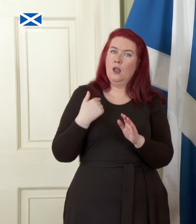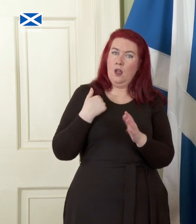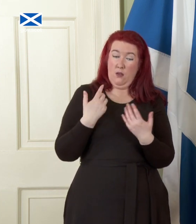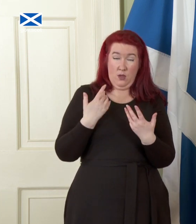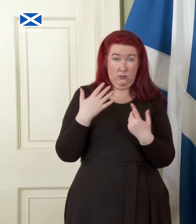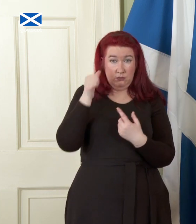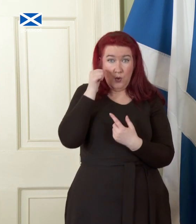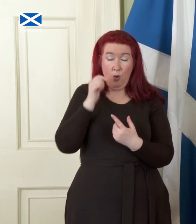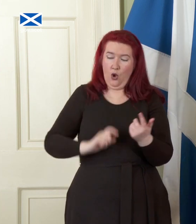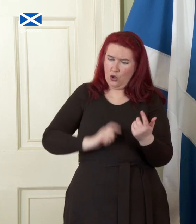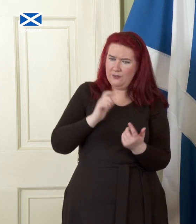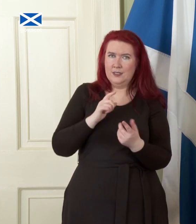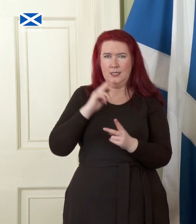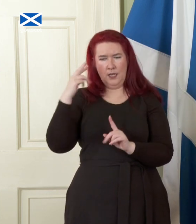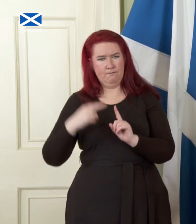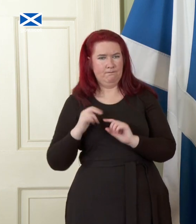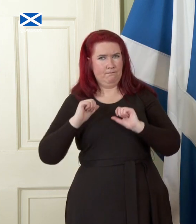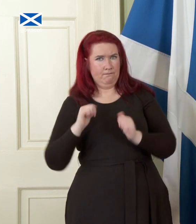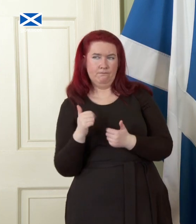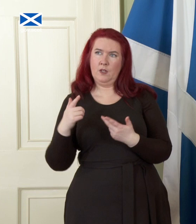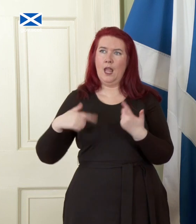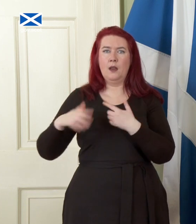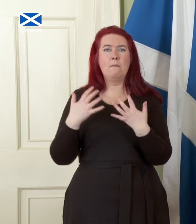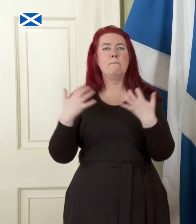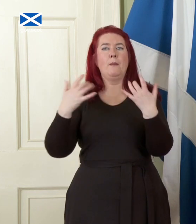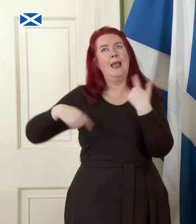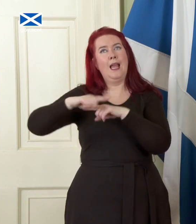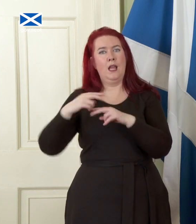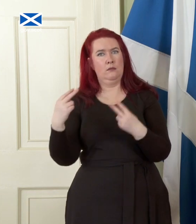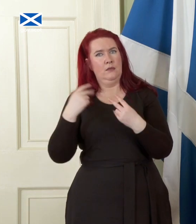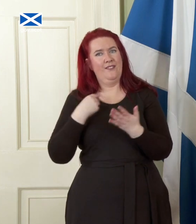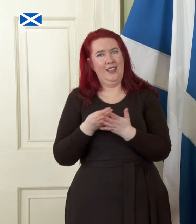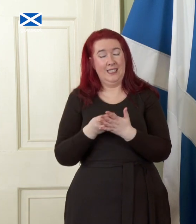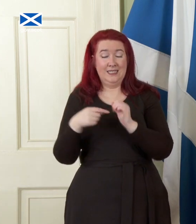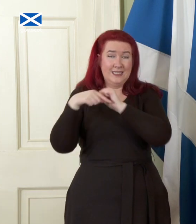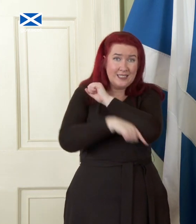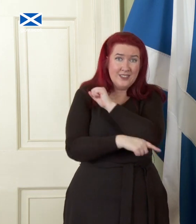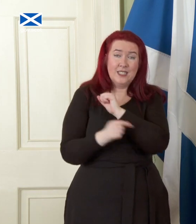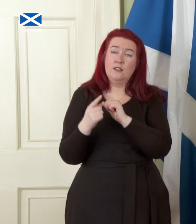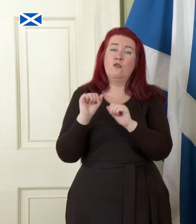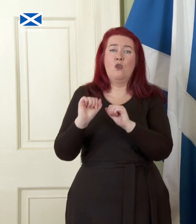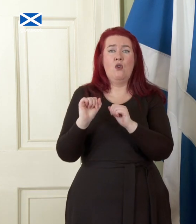confidence and credibility in public finances. The deficit and debt an independent Scotland will